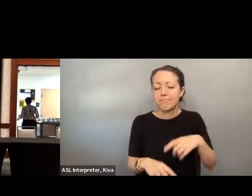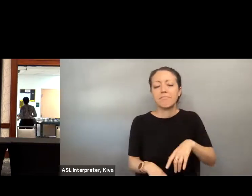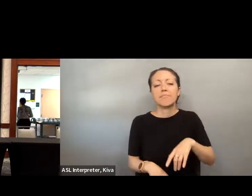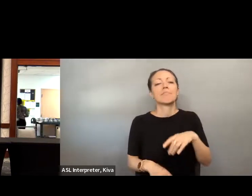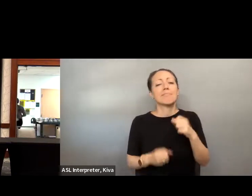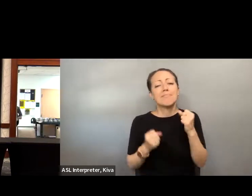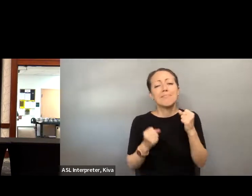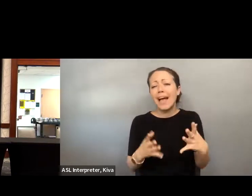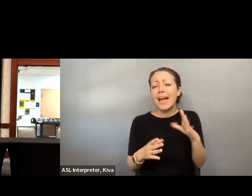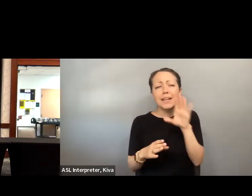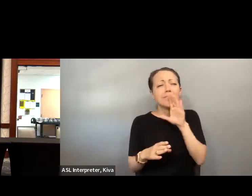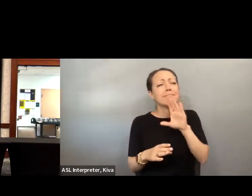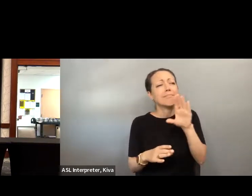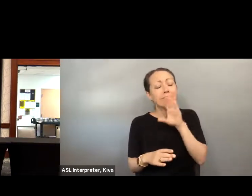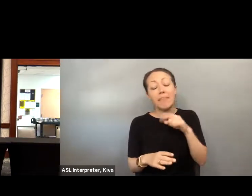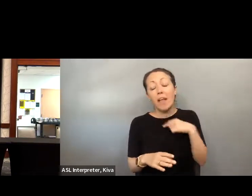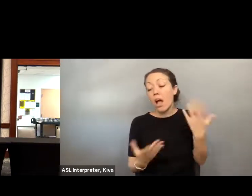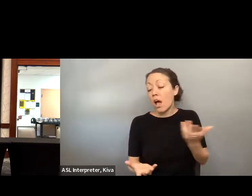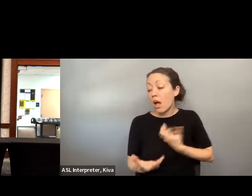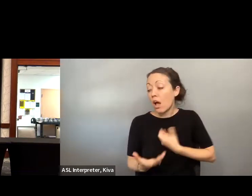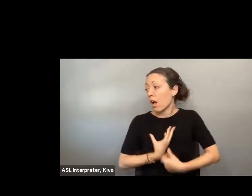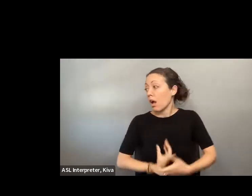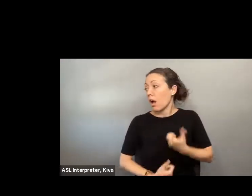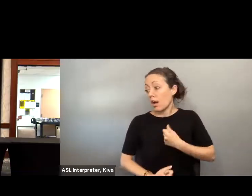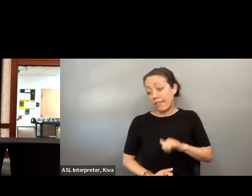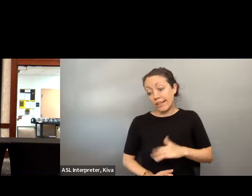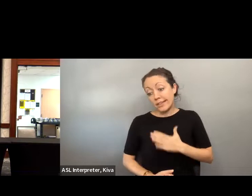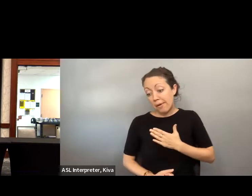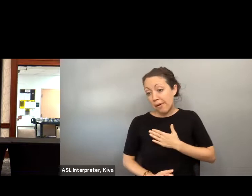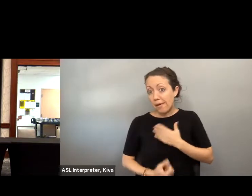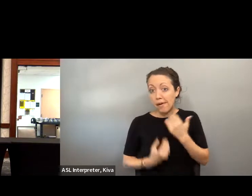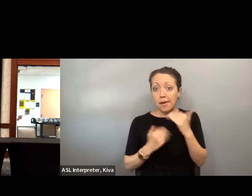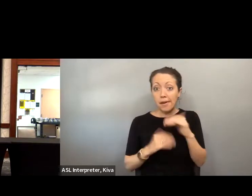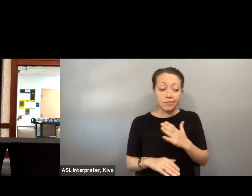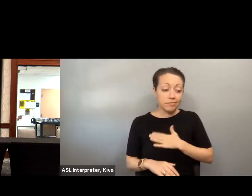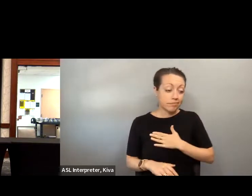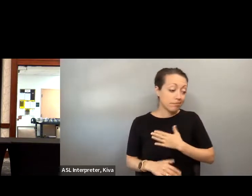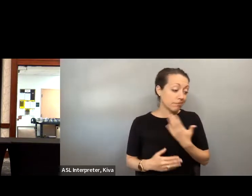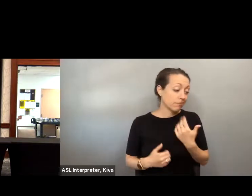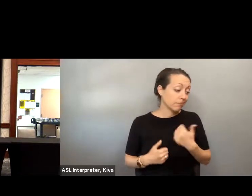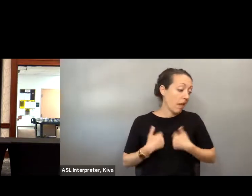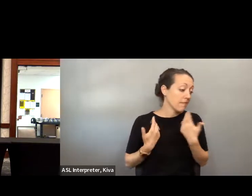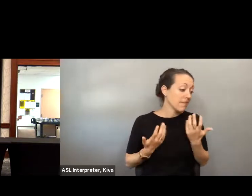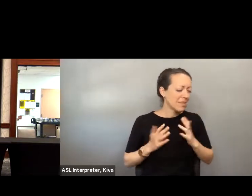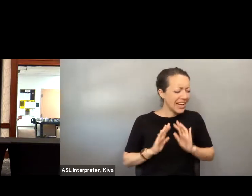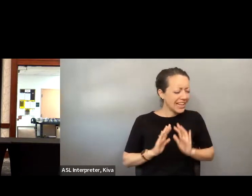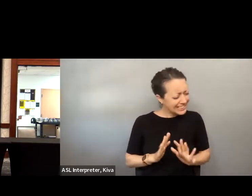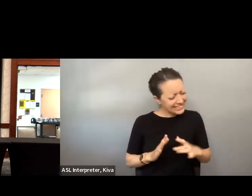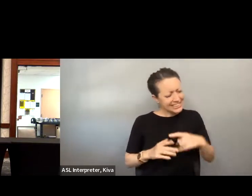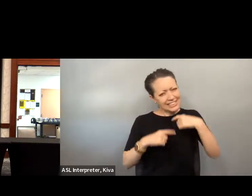story not only about the structural barriers but stories about barriers I face day in and day out that I had